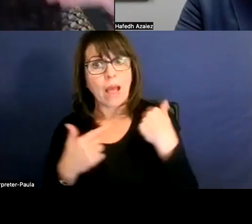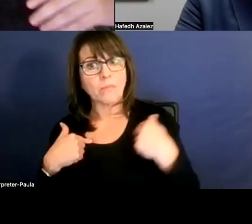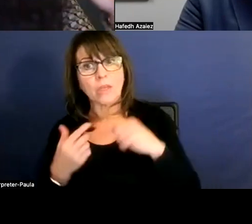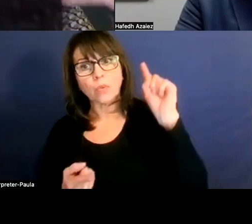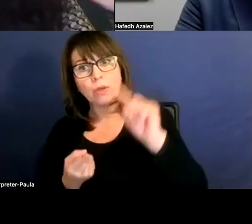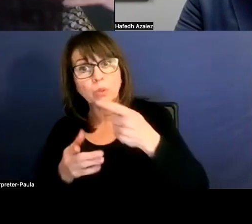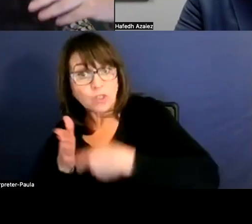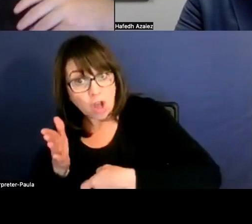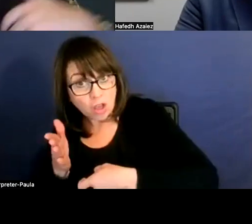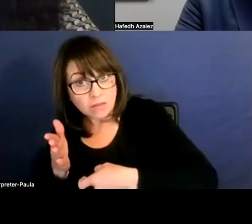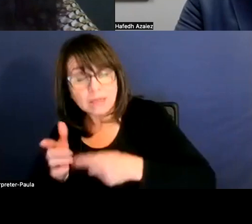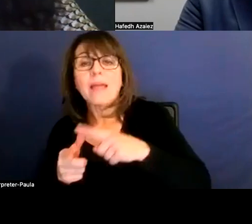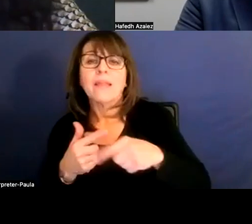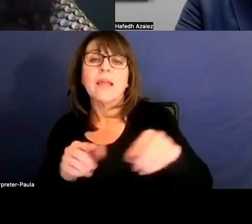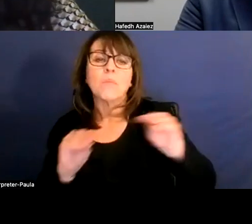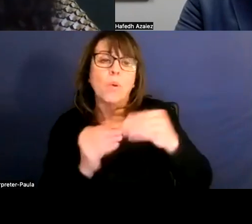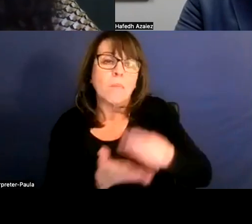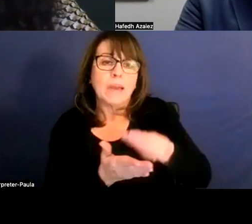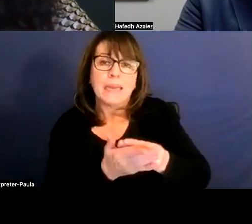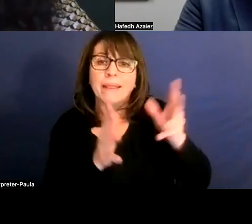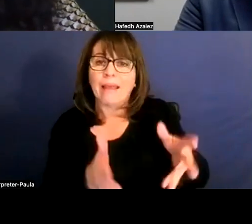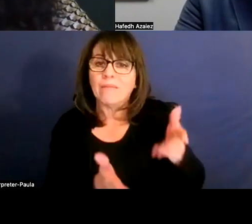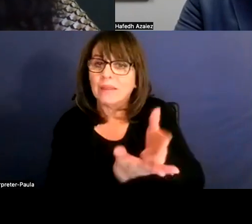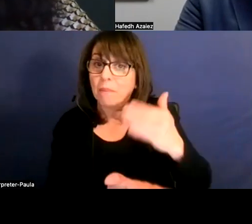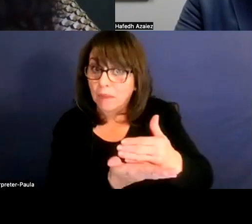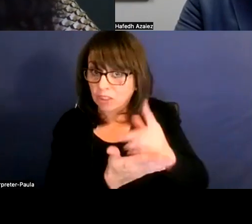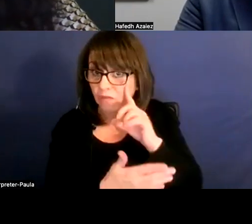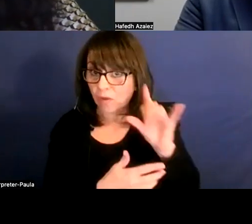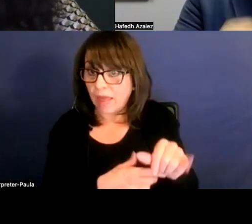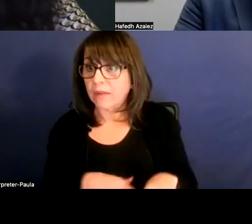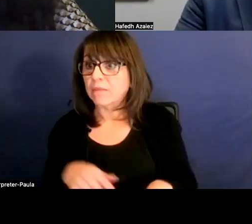therefore more money can go to the budget? Well, currently,